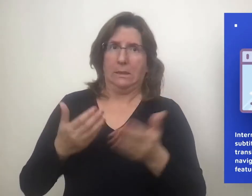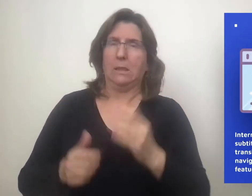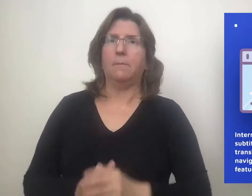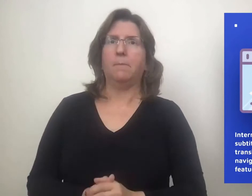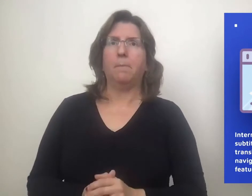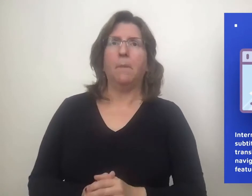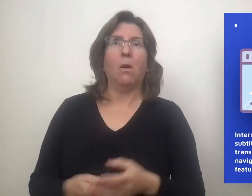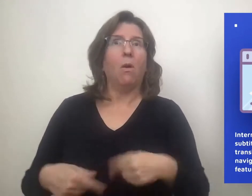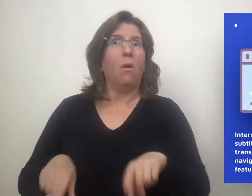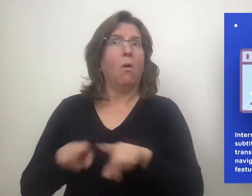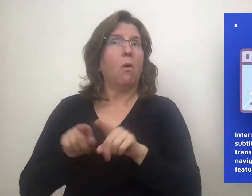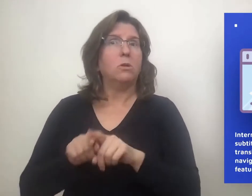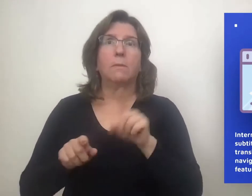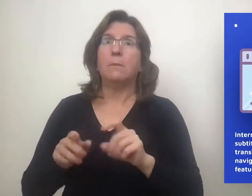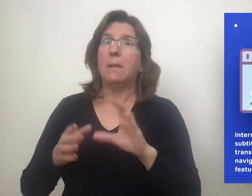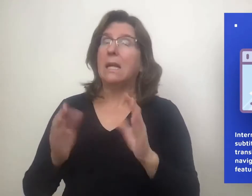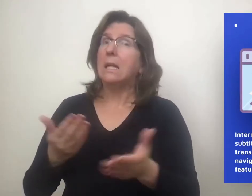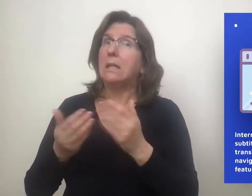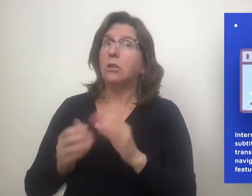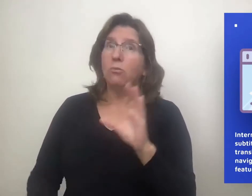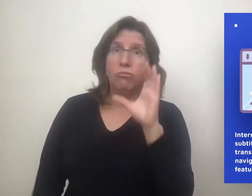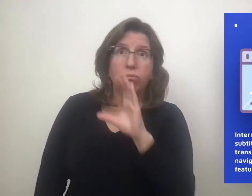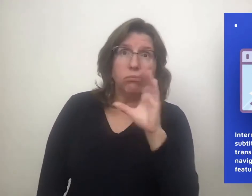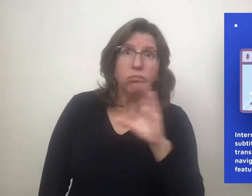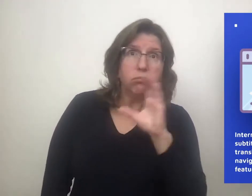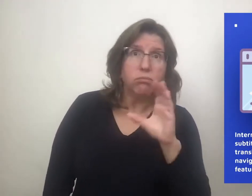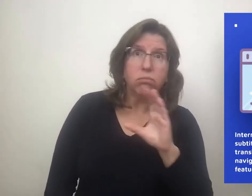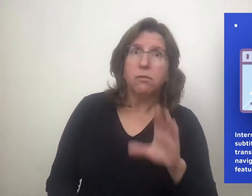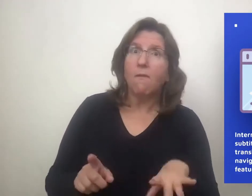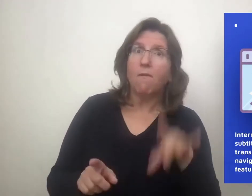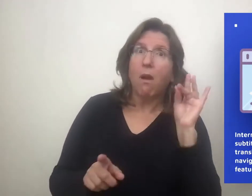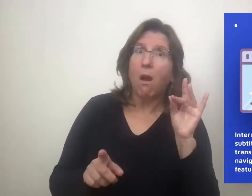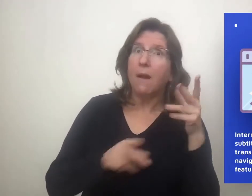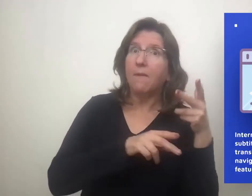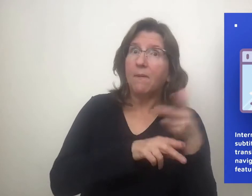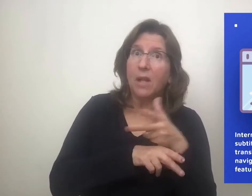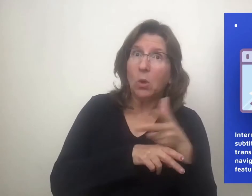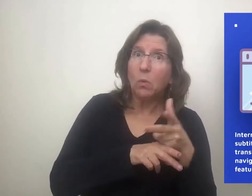The same is true for search features, the students should be able to easily find the